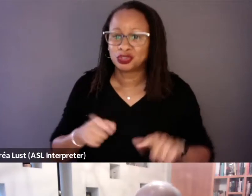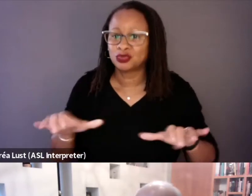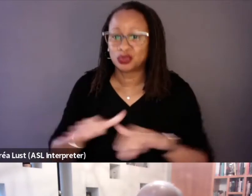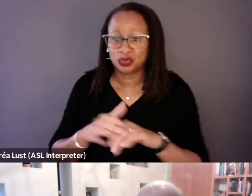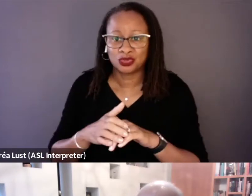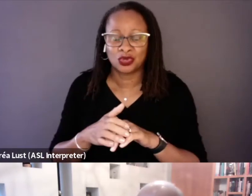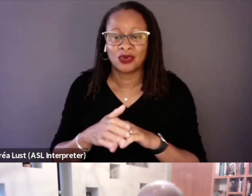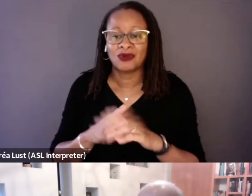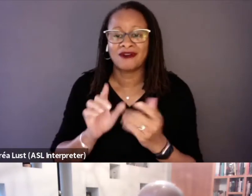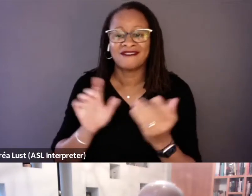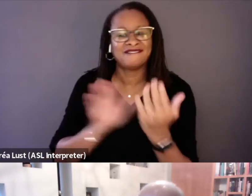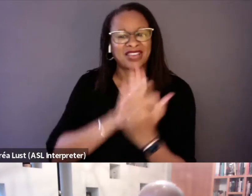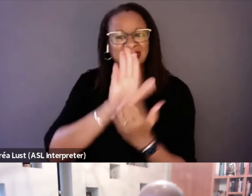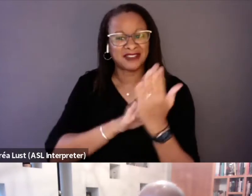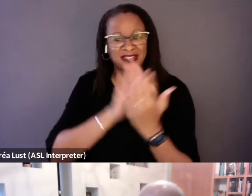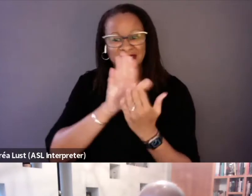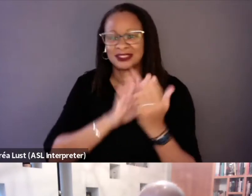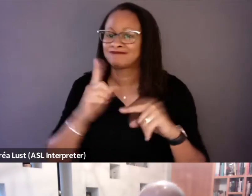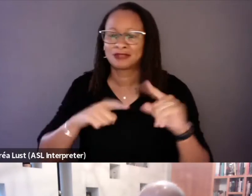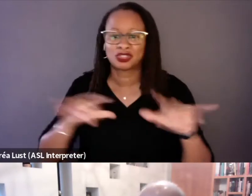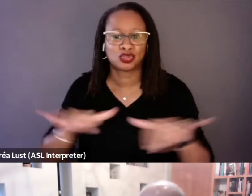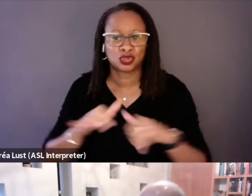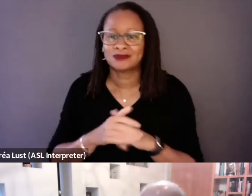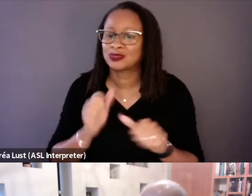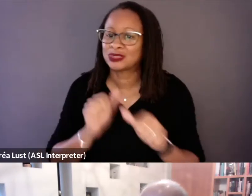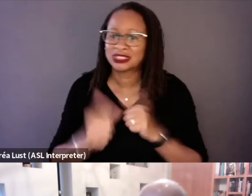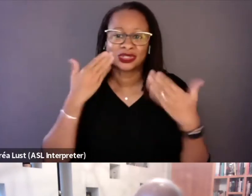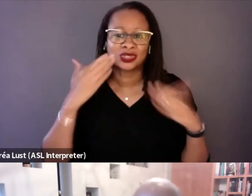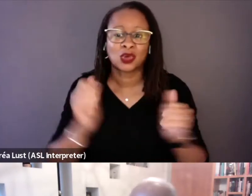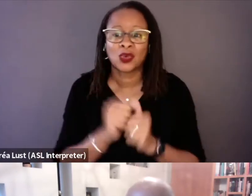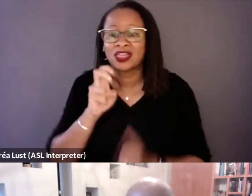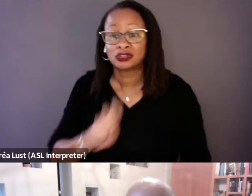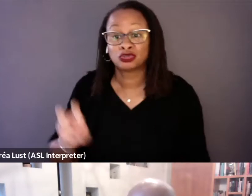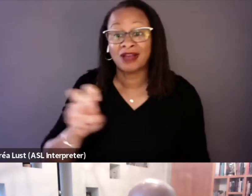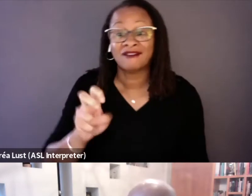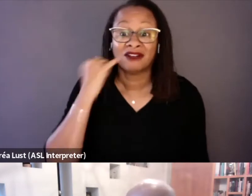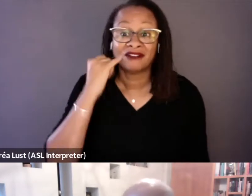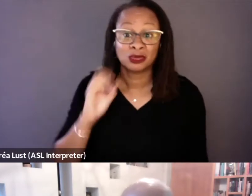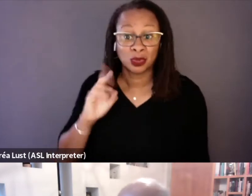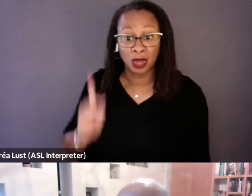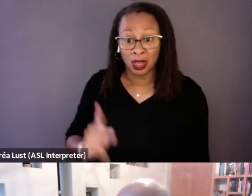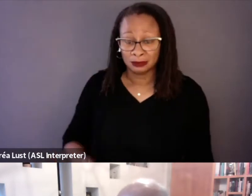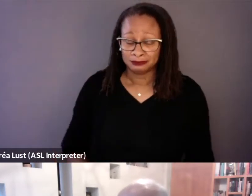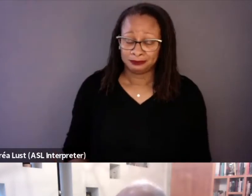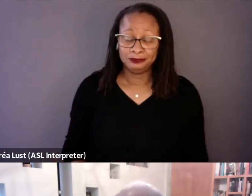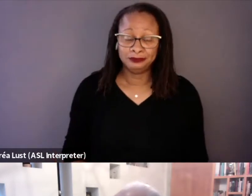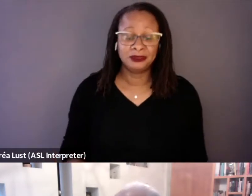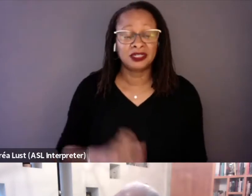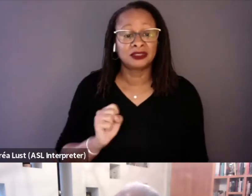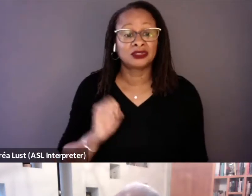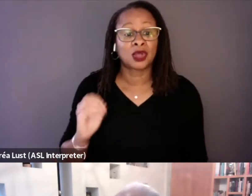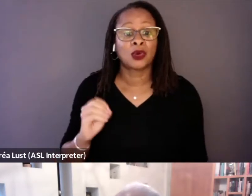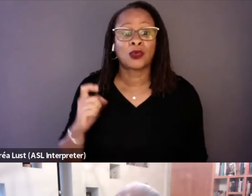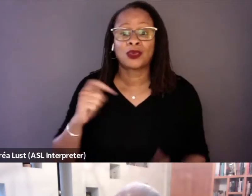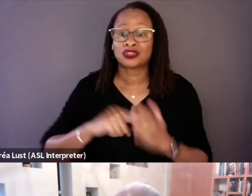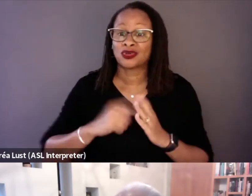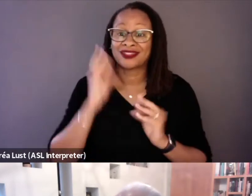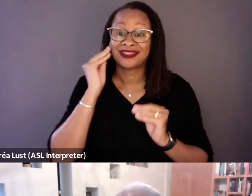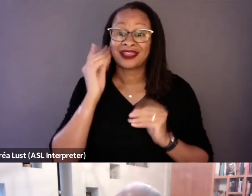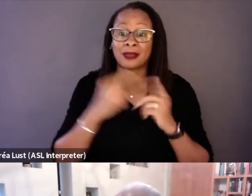because we still didn't know with travel, if that was okay. And so we had to start thinking about doing remote interviews.